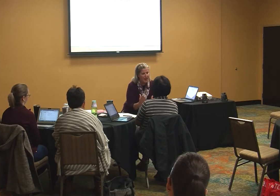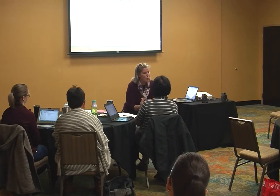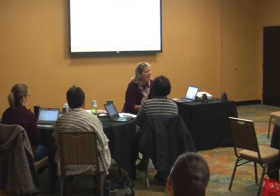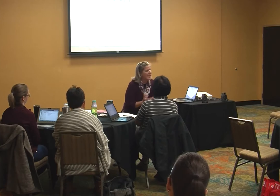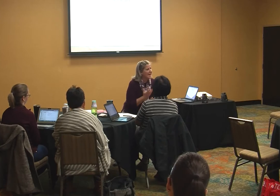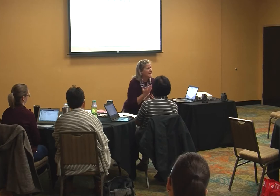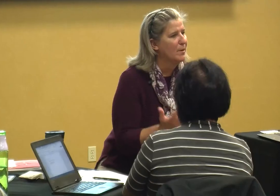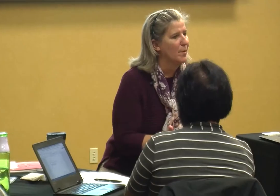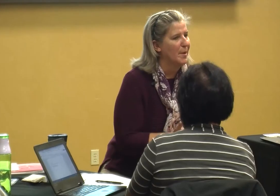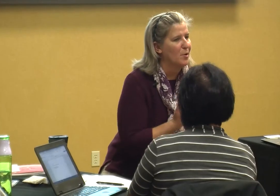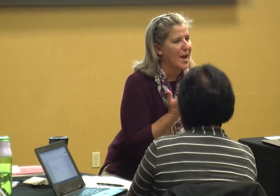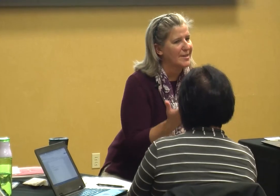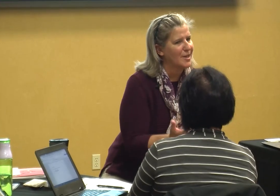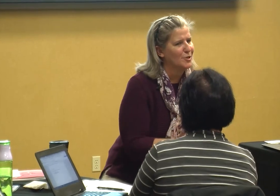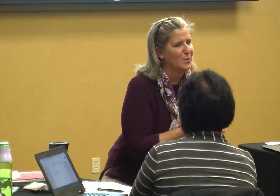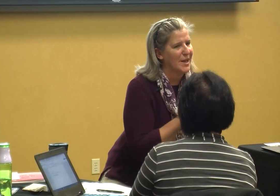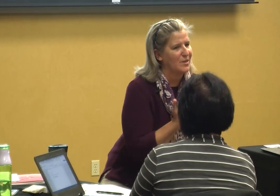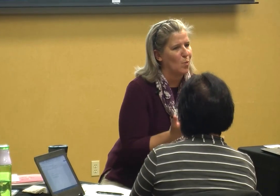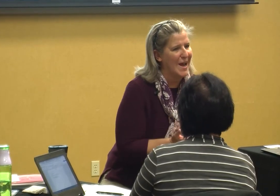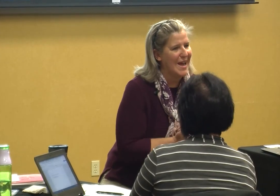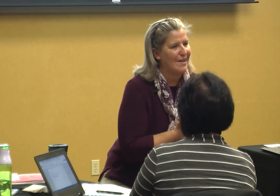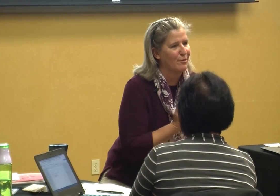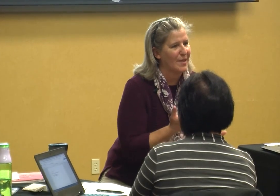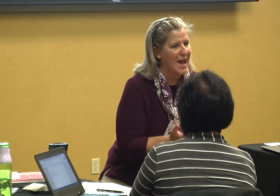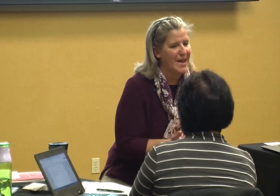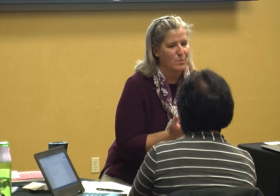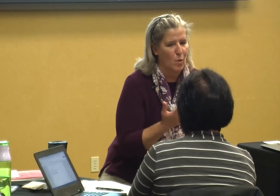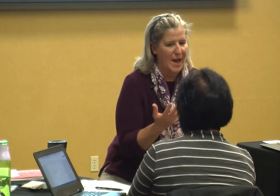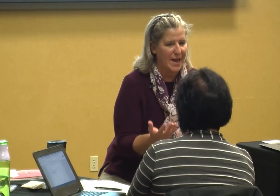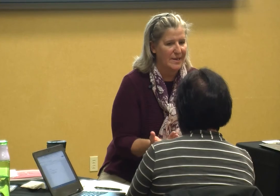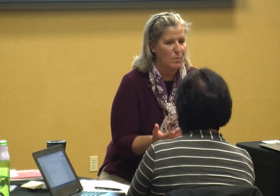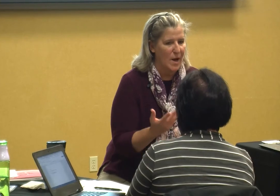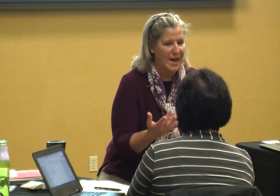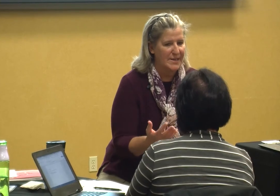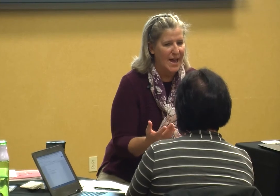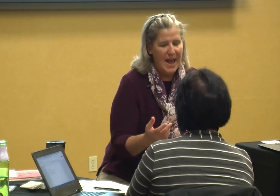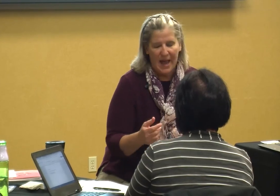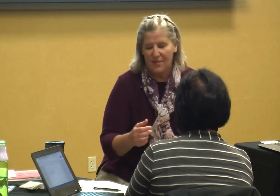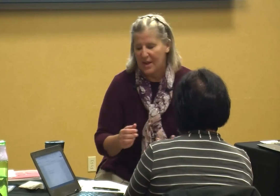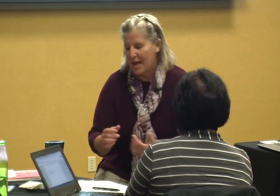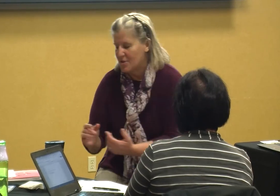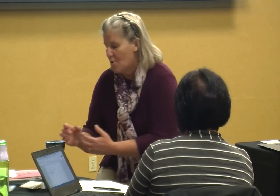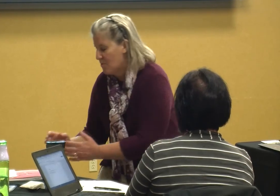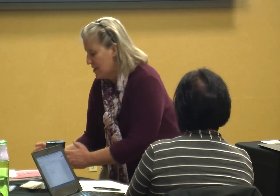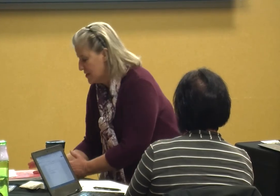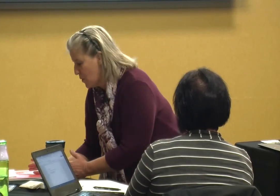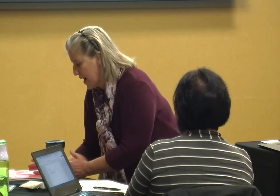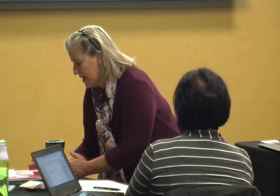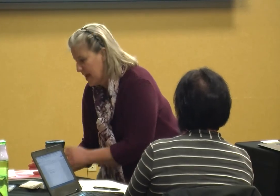waiting remember how I told you we had to wait for that wait and wait and then I turned this way and